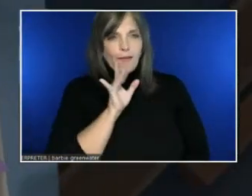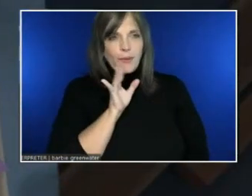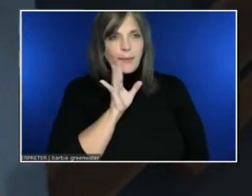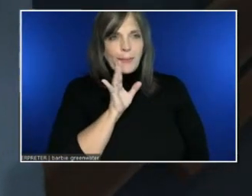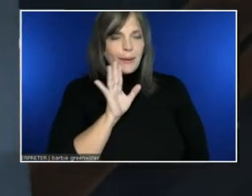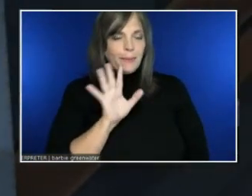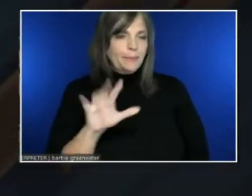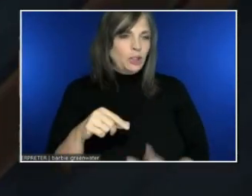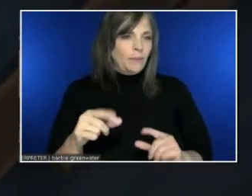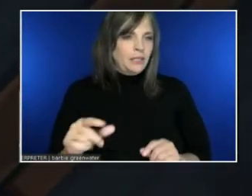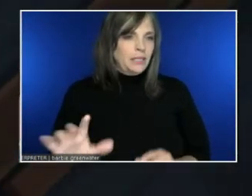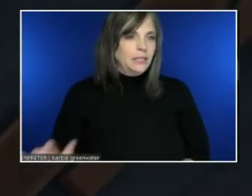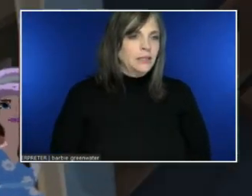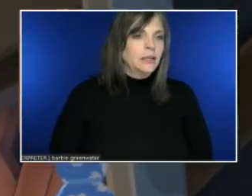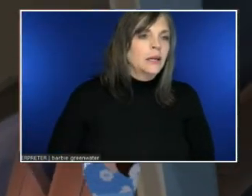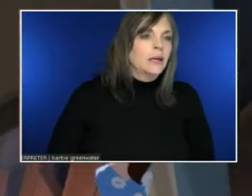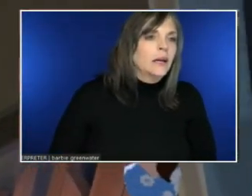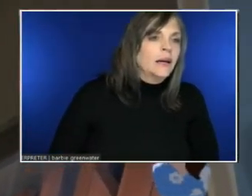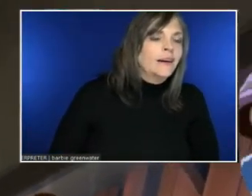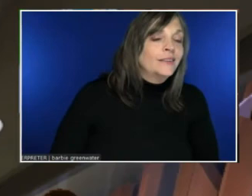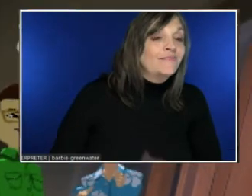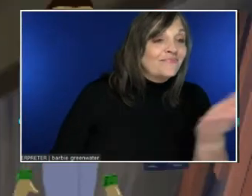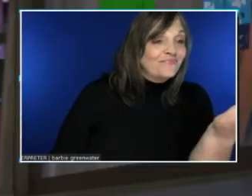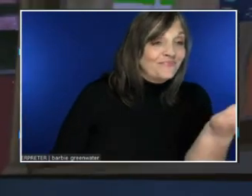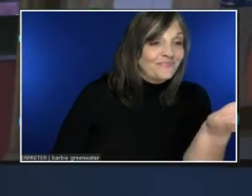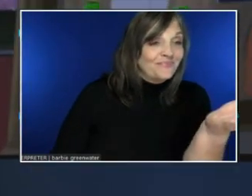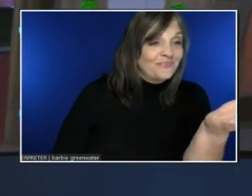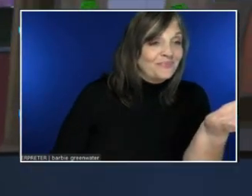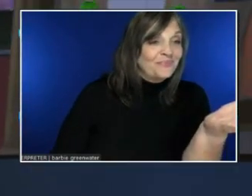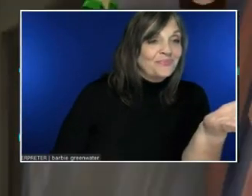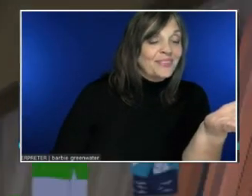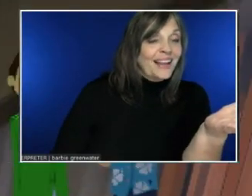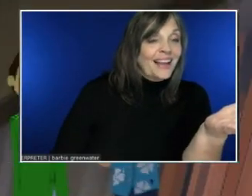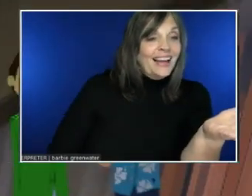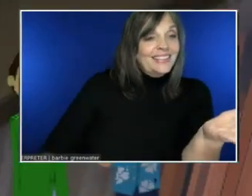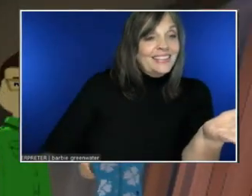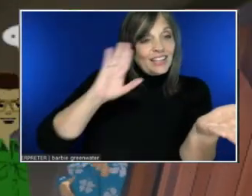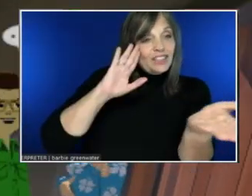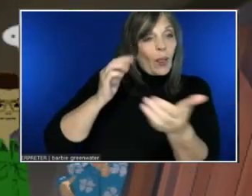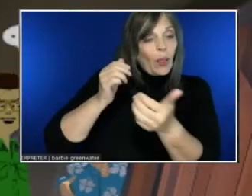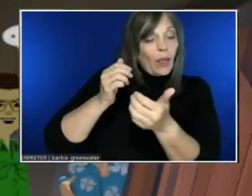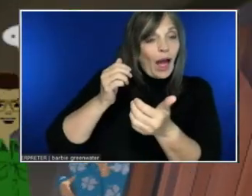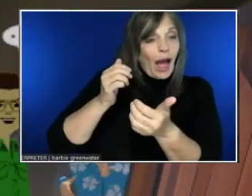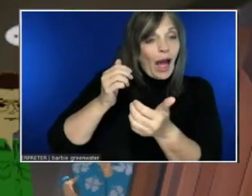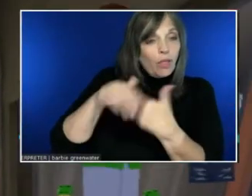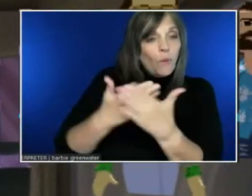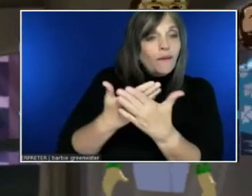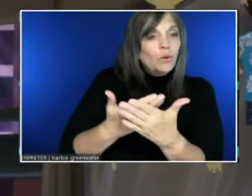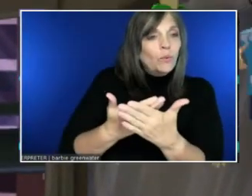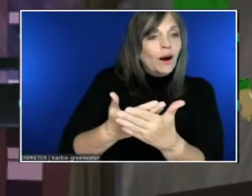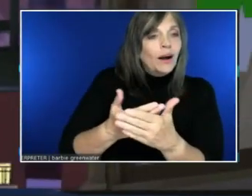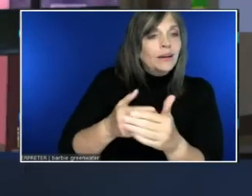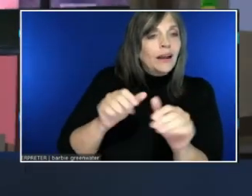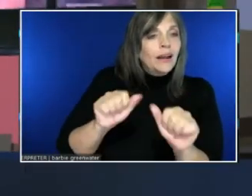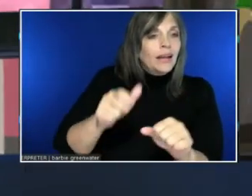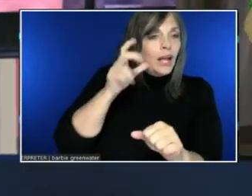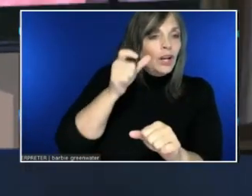Can you hear? Good morning.